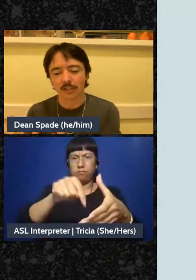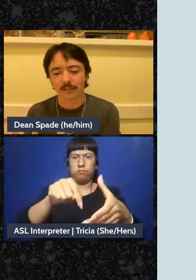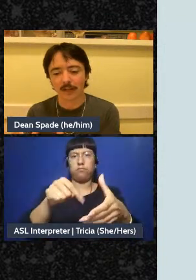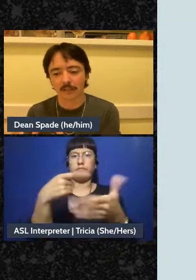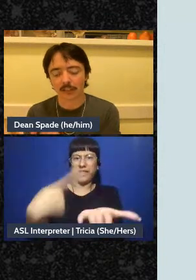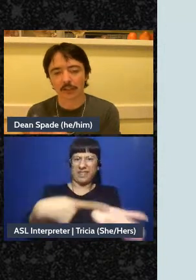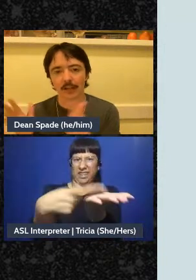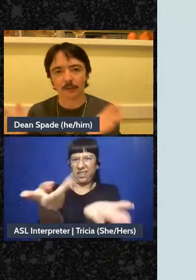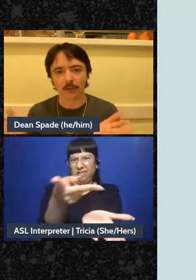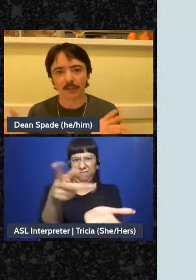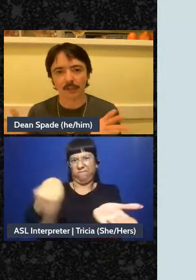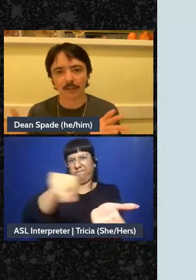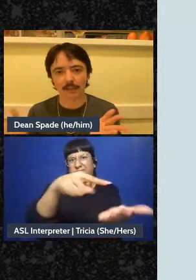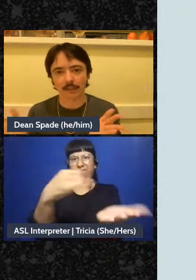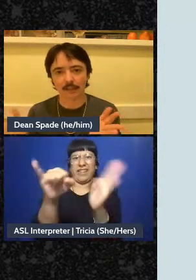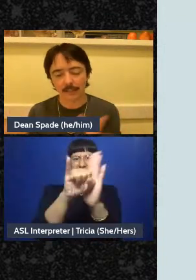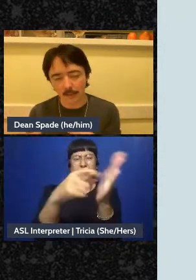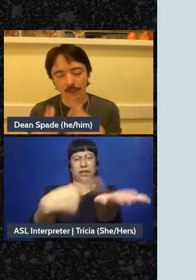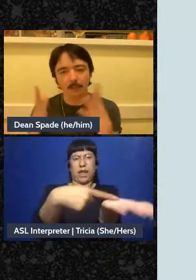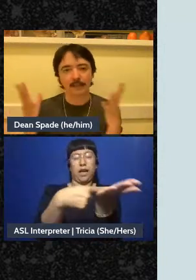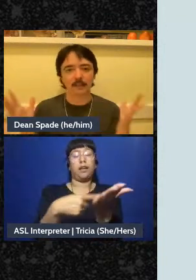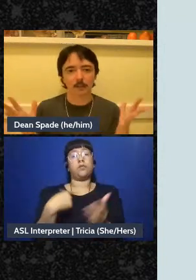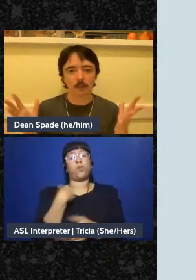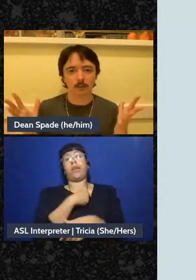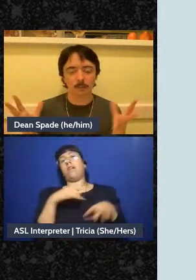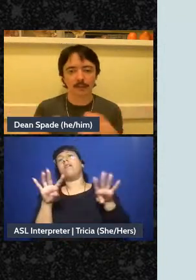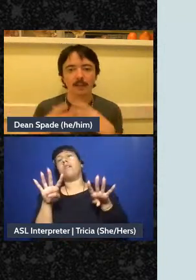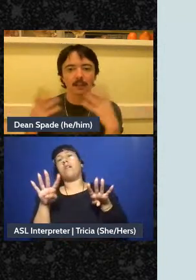have a conversation and everyone else listens and then we go back to the whole group, like,